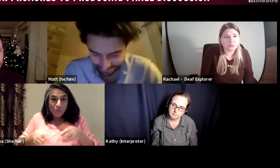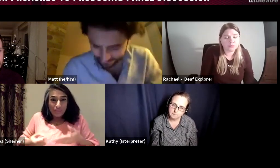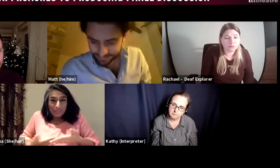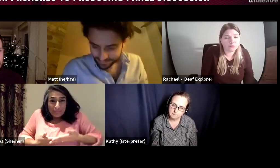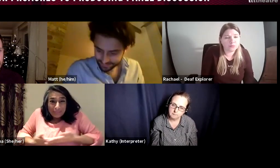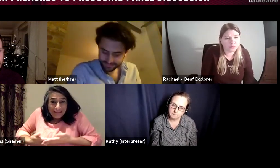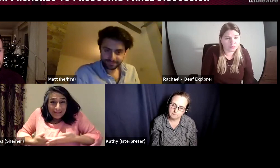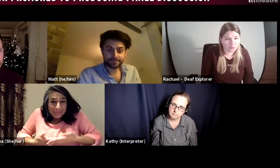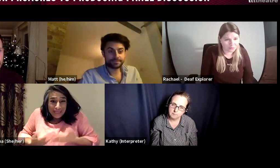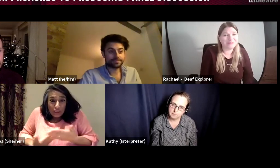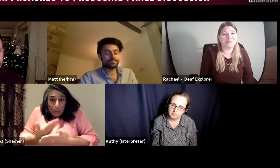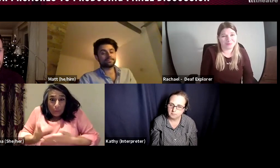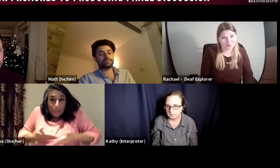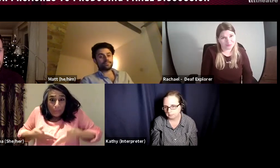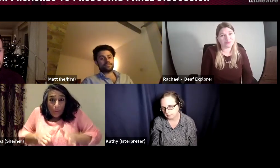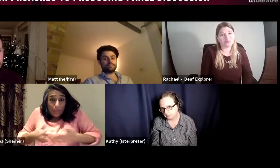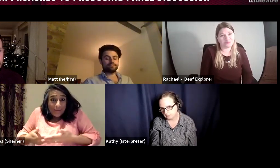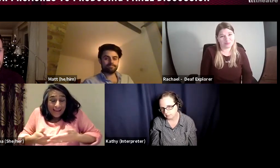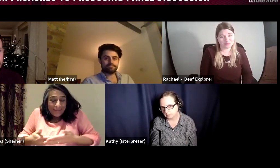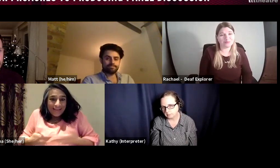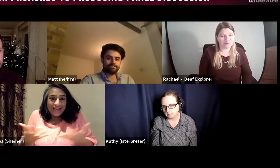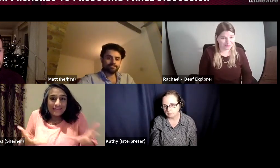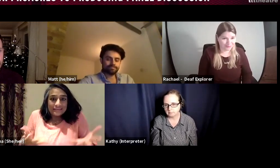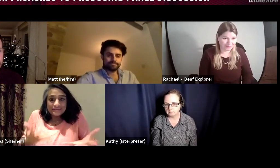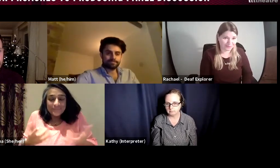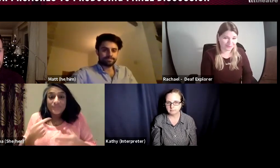how am I going to attend rehearsals with a newborn baby?